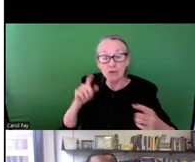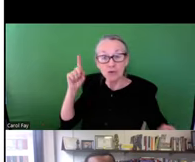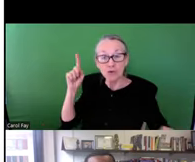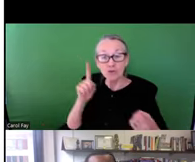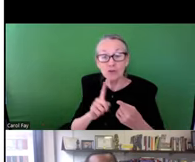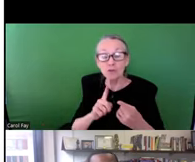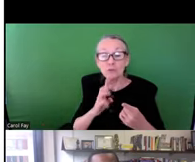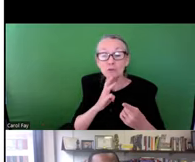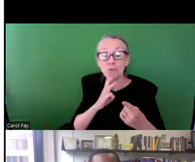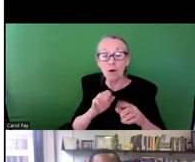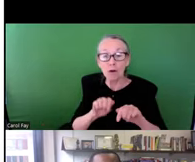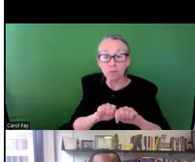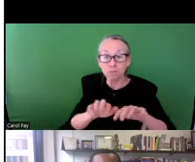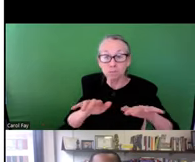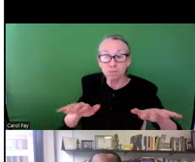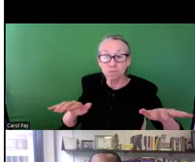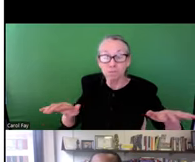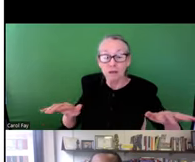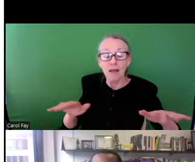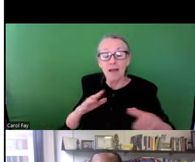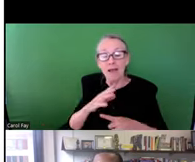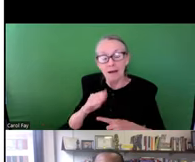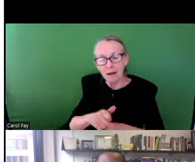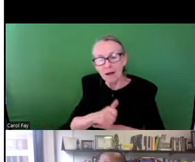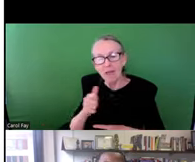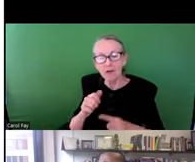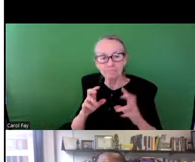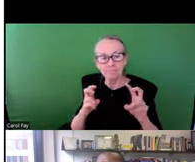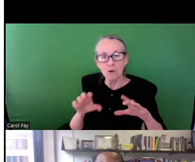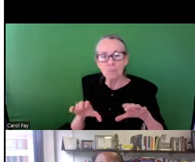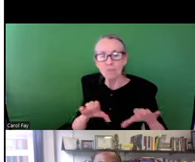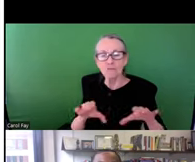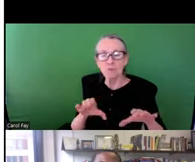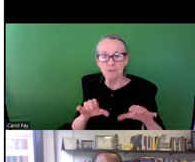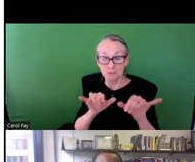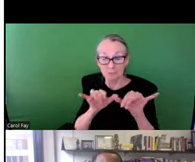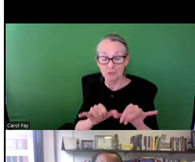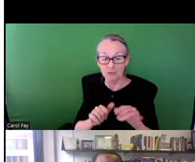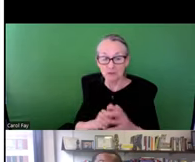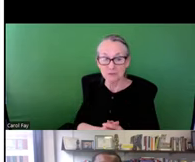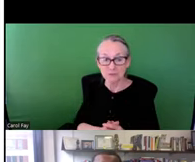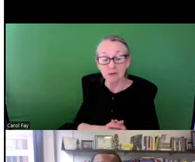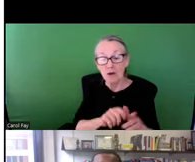interventions would look like in terms of improved impervious surfaces